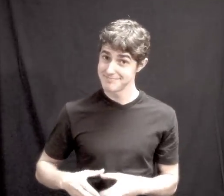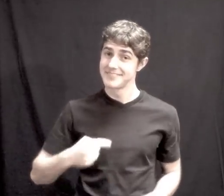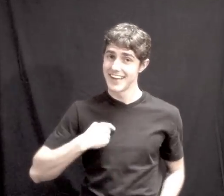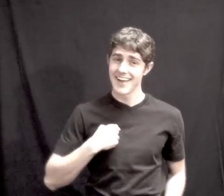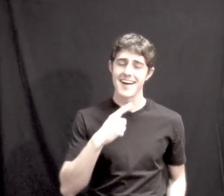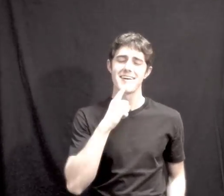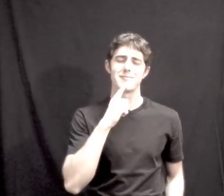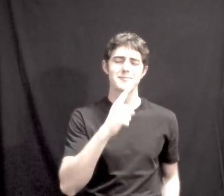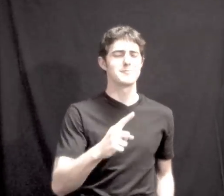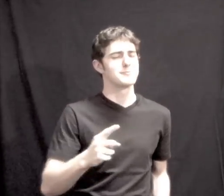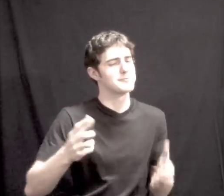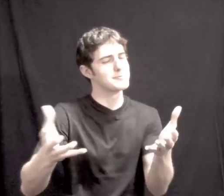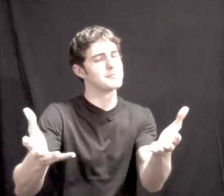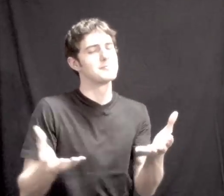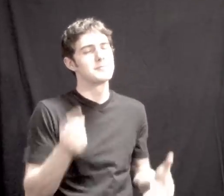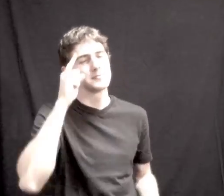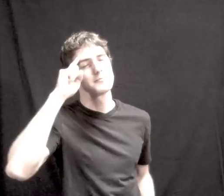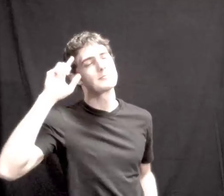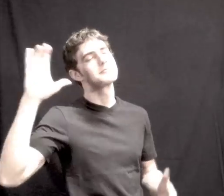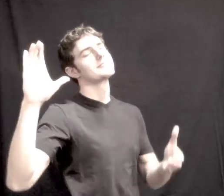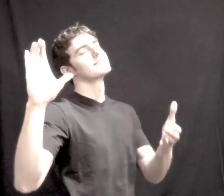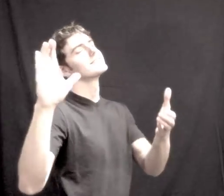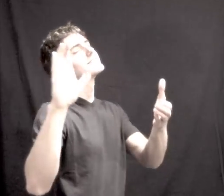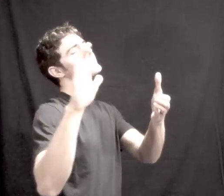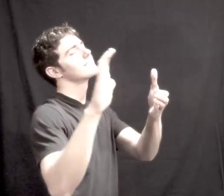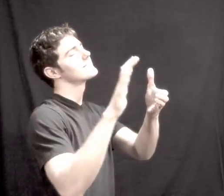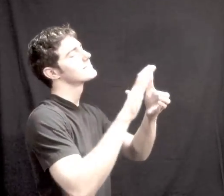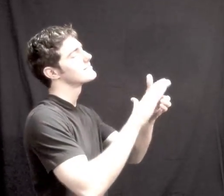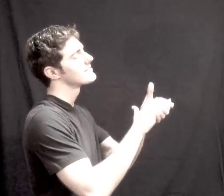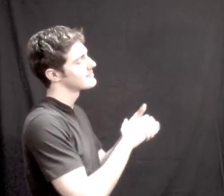I'd like to make myself believe I REALLY WANT BELIEVE